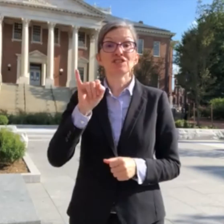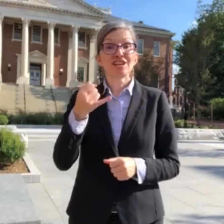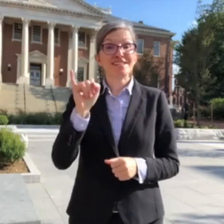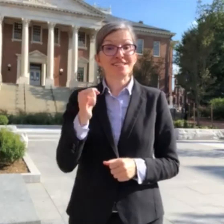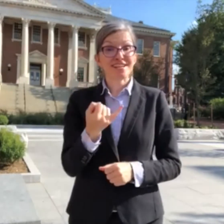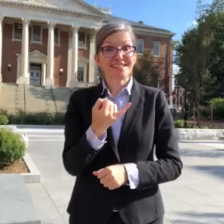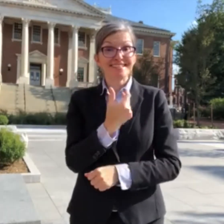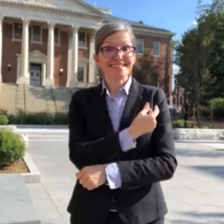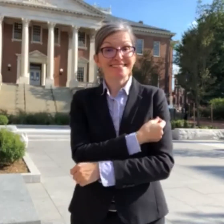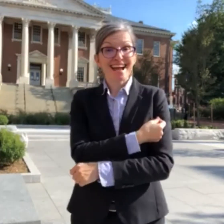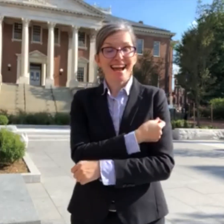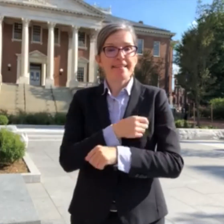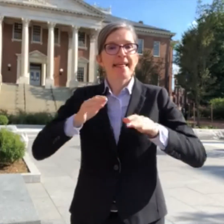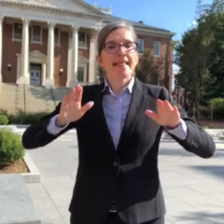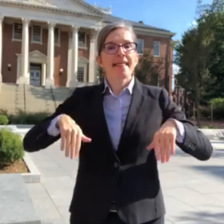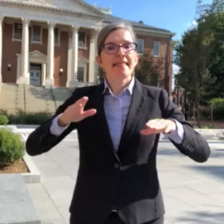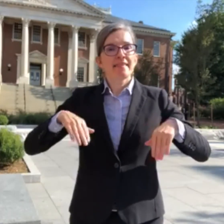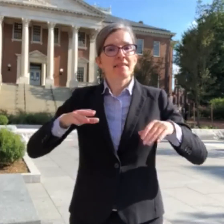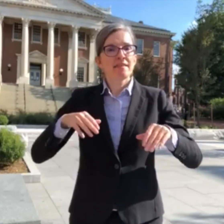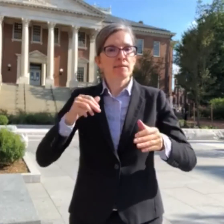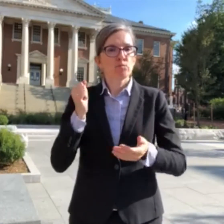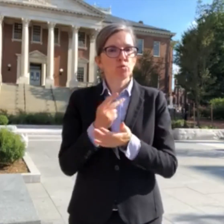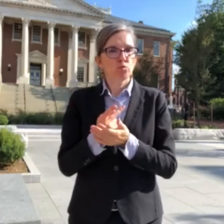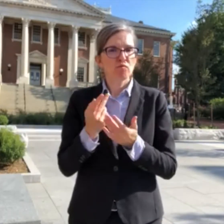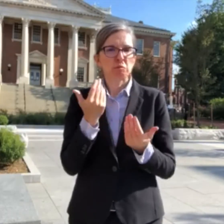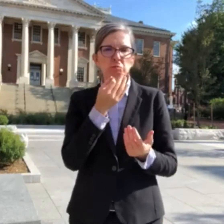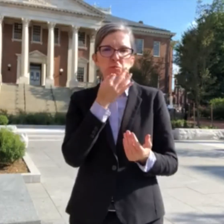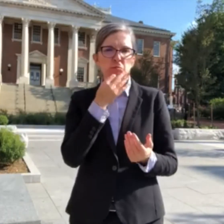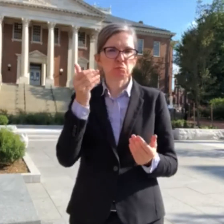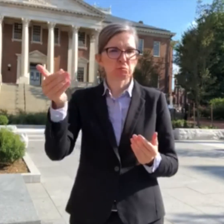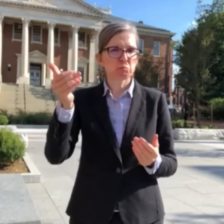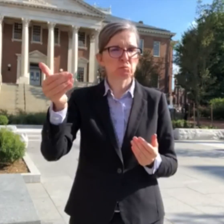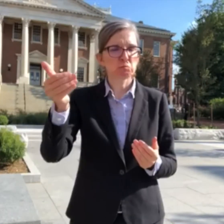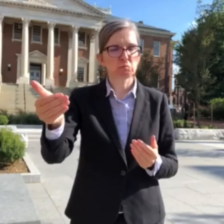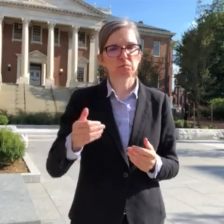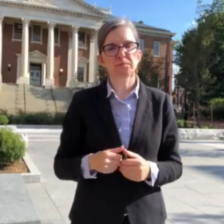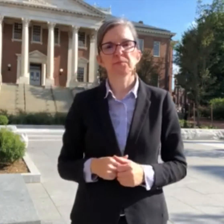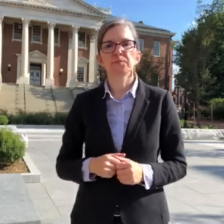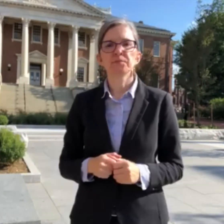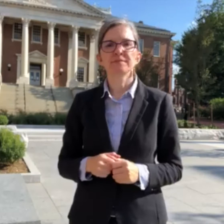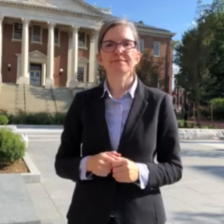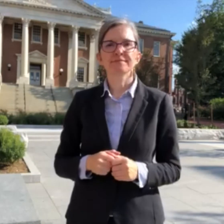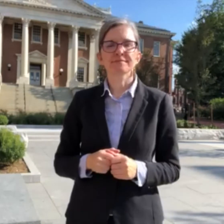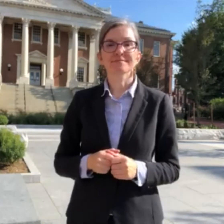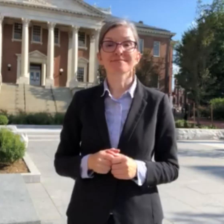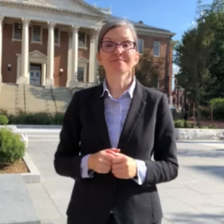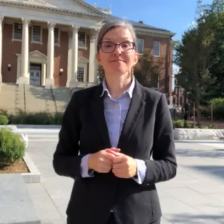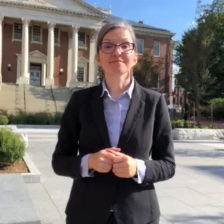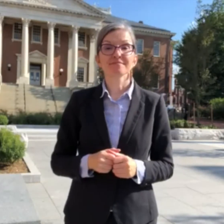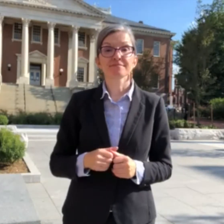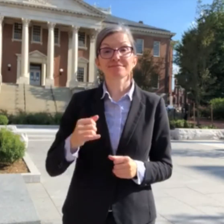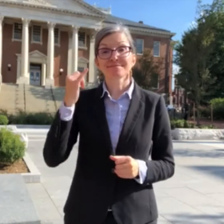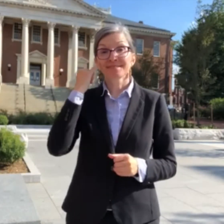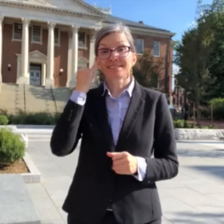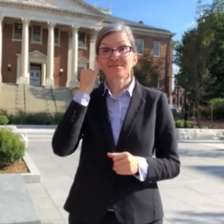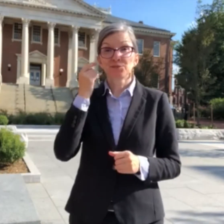Johnson & Johnson vaccination, there is no federal guidance for boosters as of yet. Hopefully soon